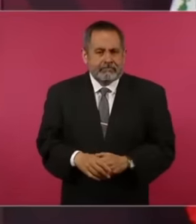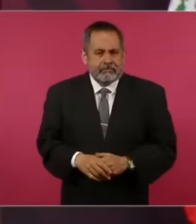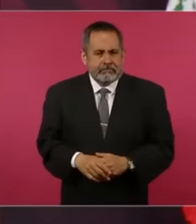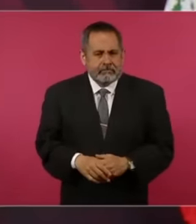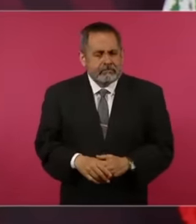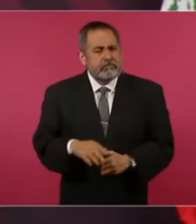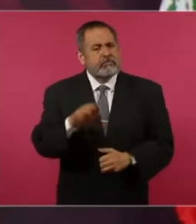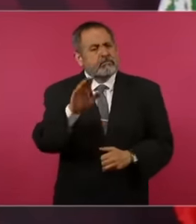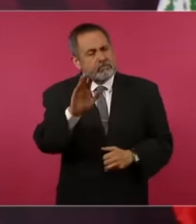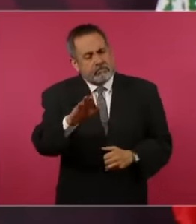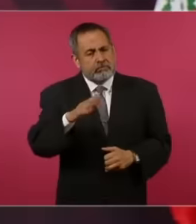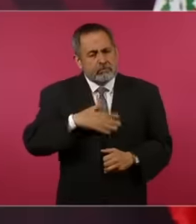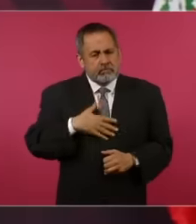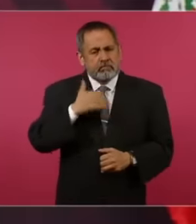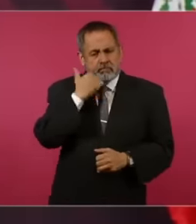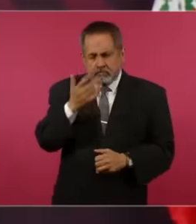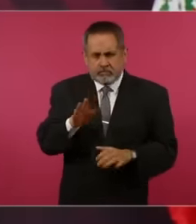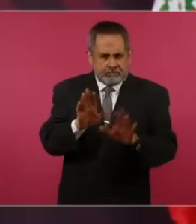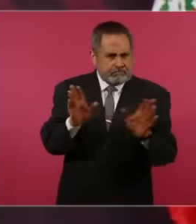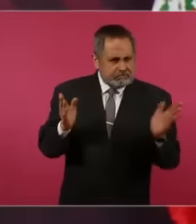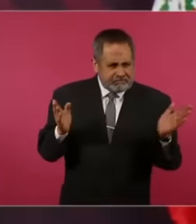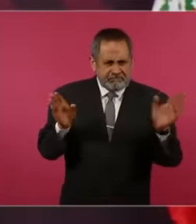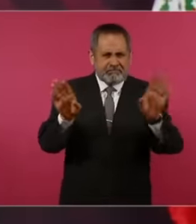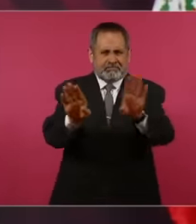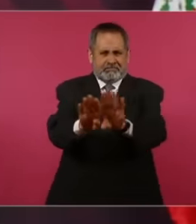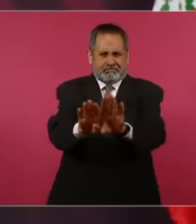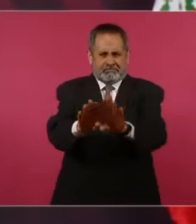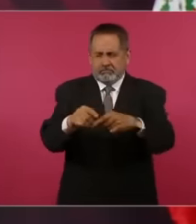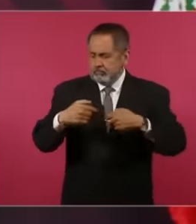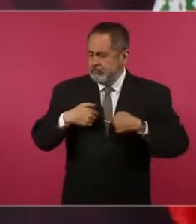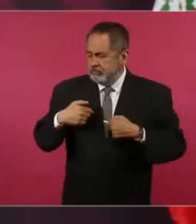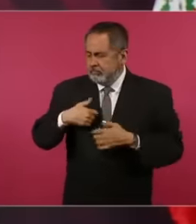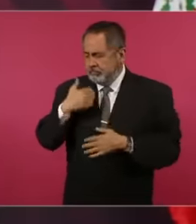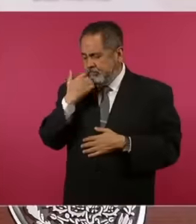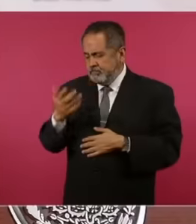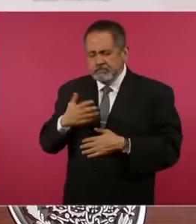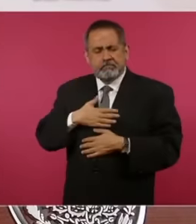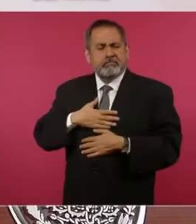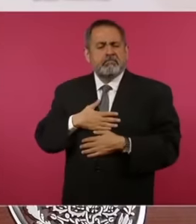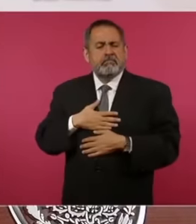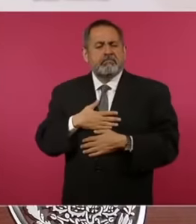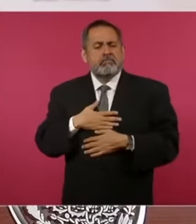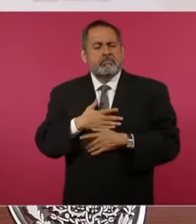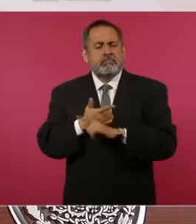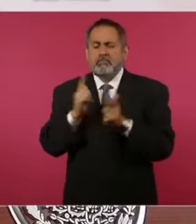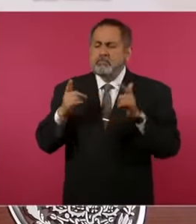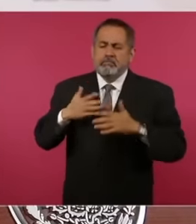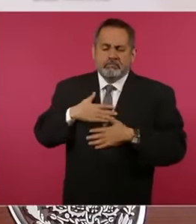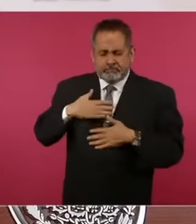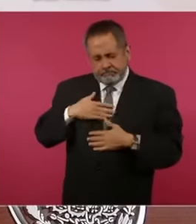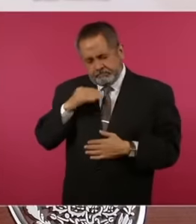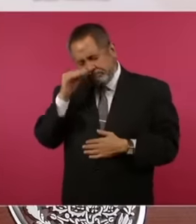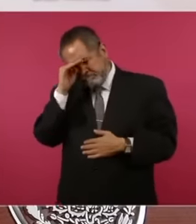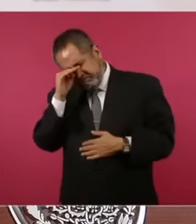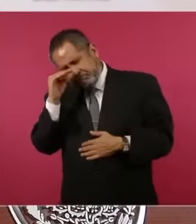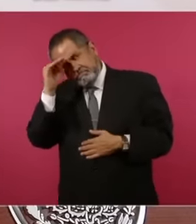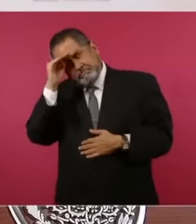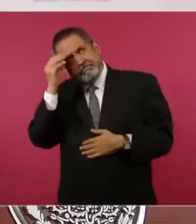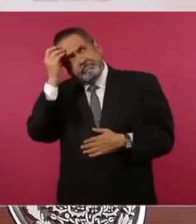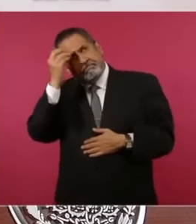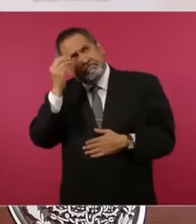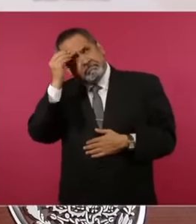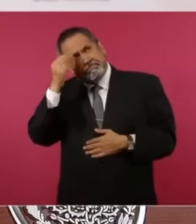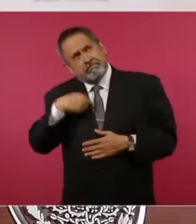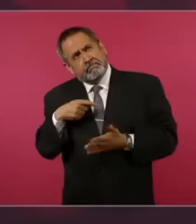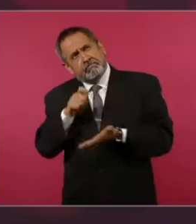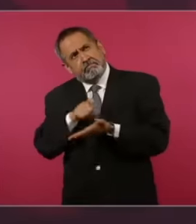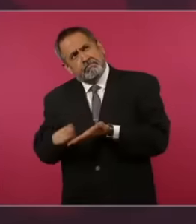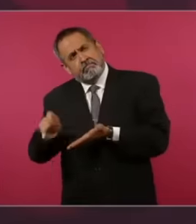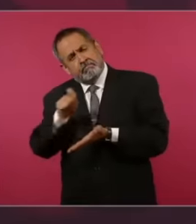to have you free to reflect because I'm going to write A That's what I'm going